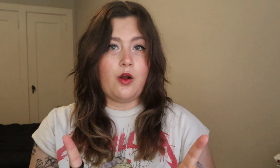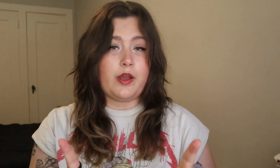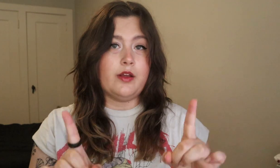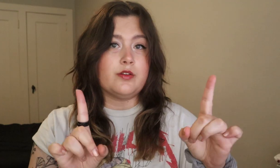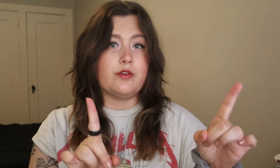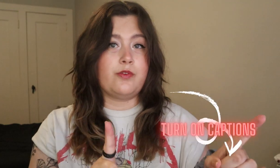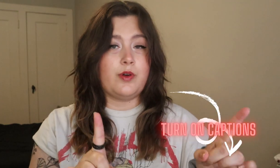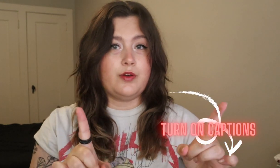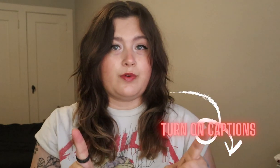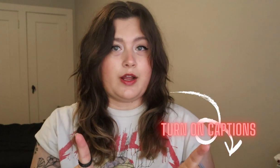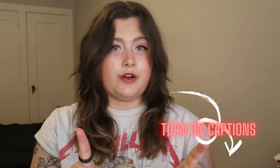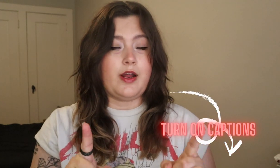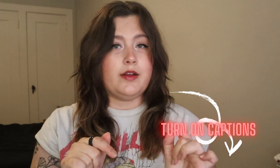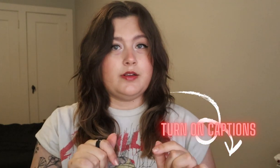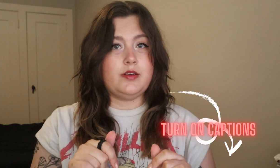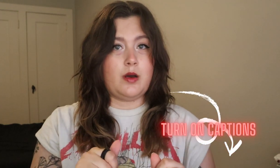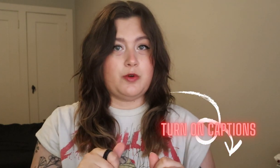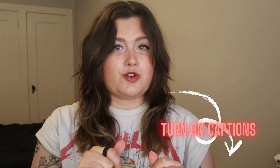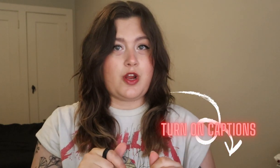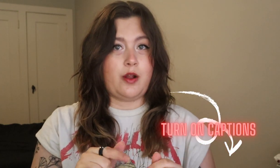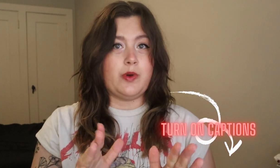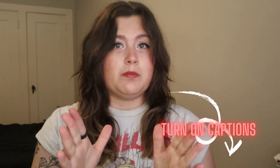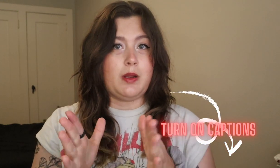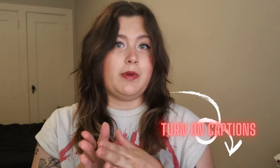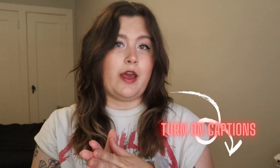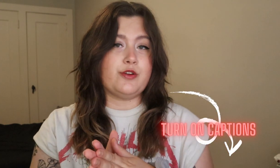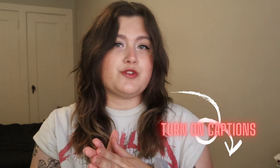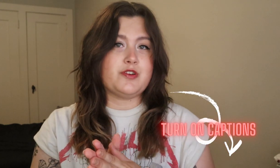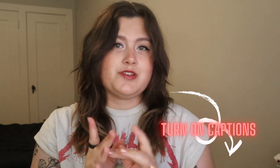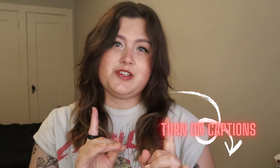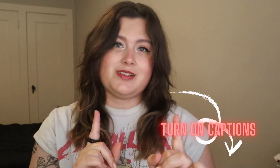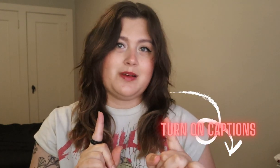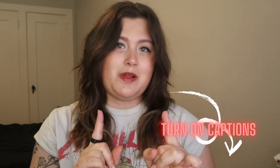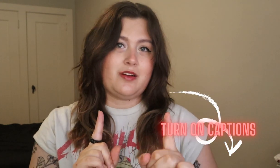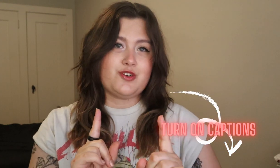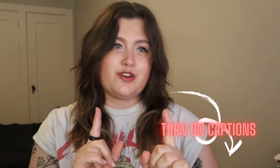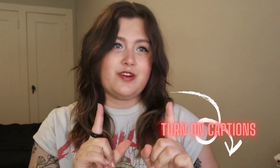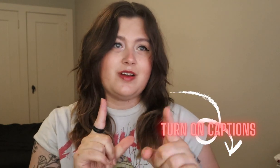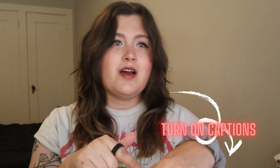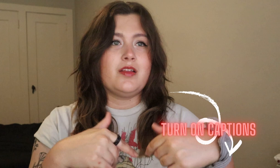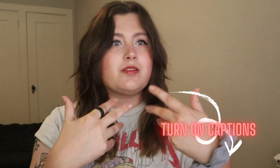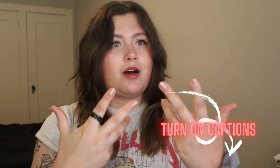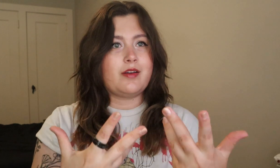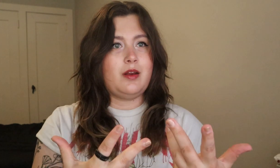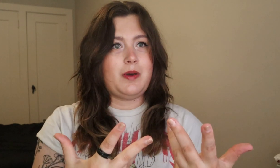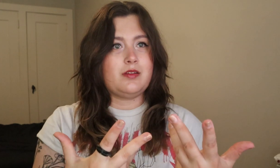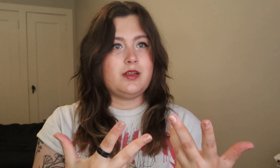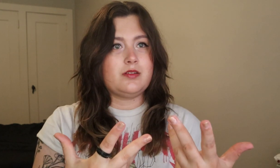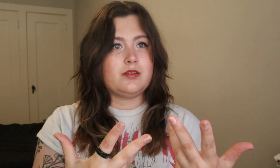OK, so for the record, I did double check with my managers just to make sure that talking about this